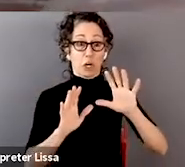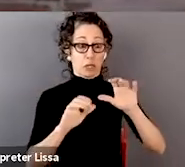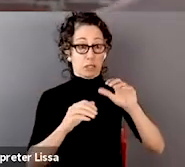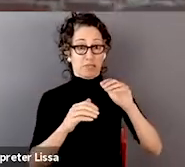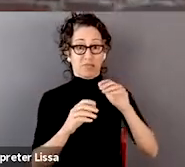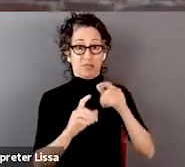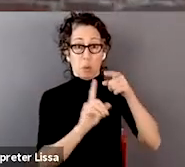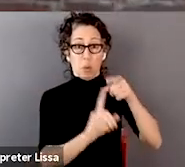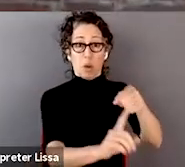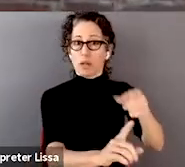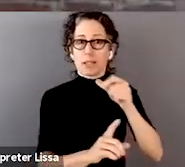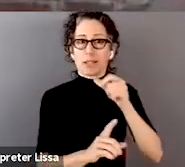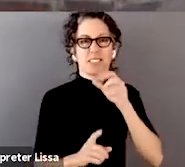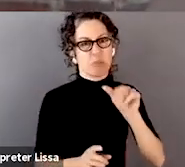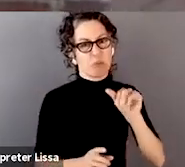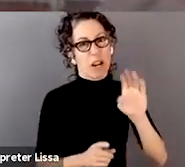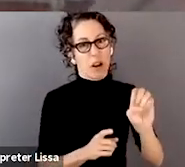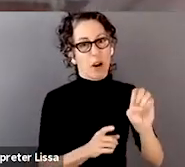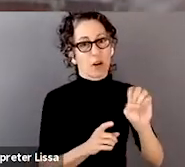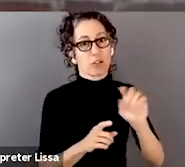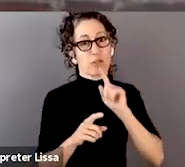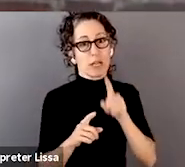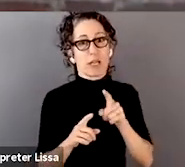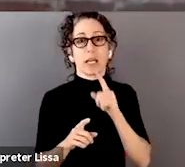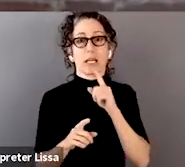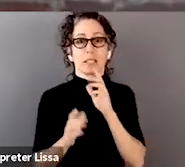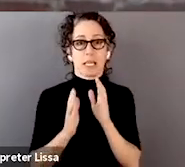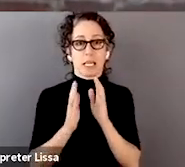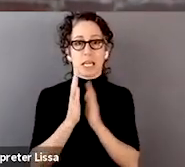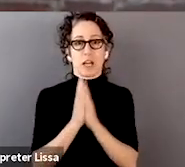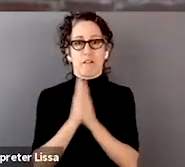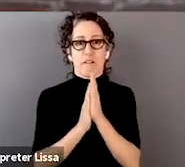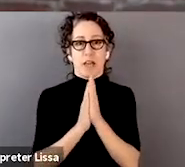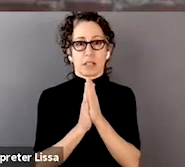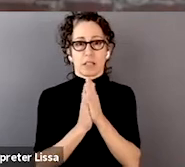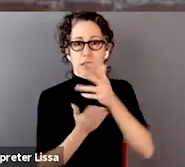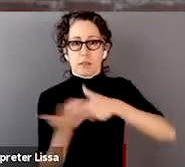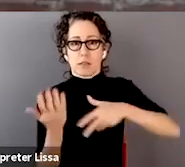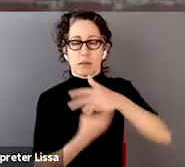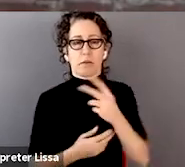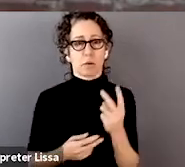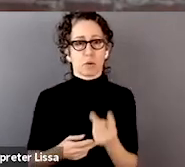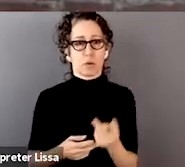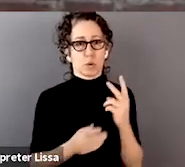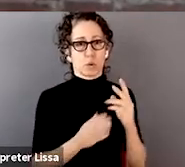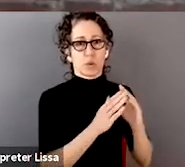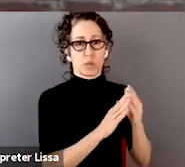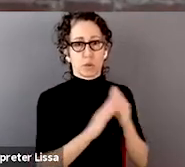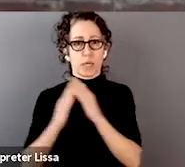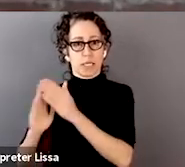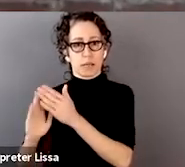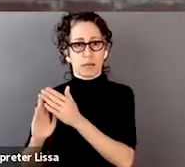with the interface of the two communities, and how can you identify the places